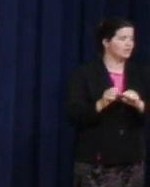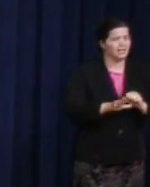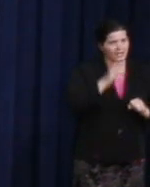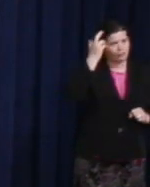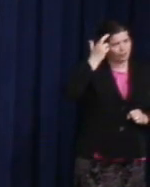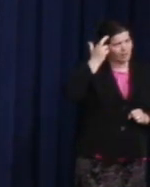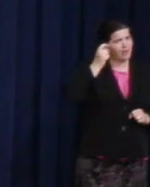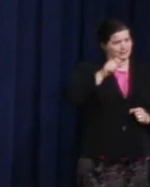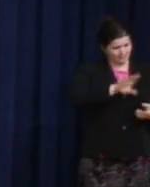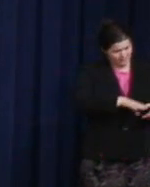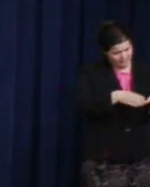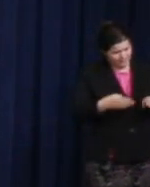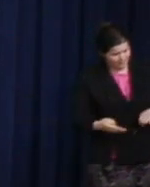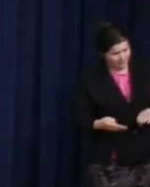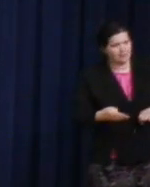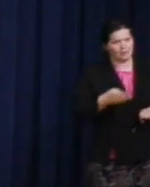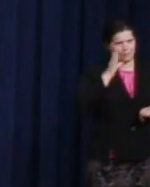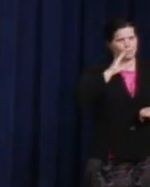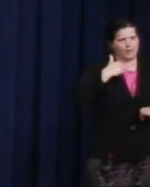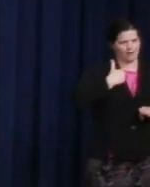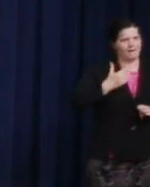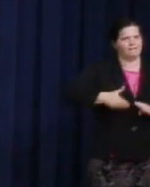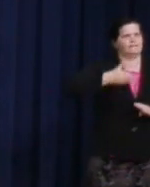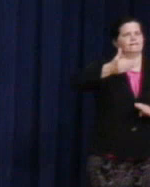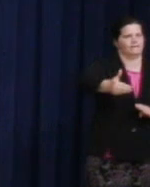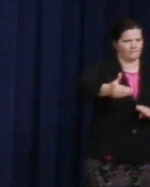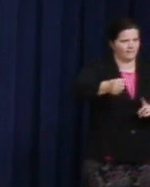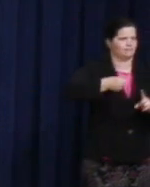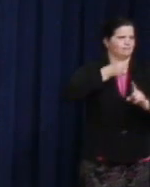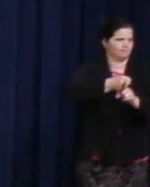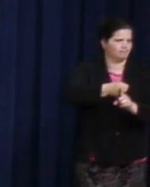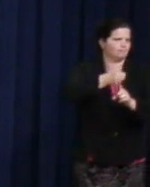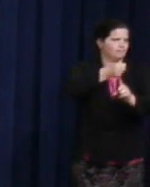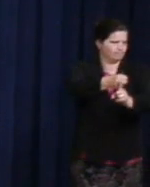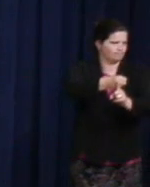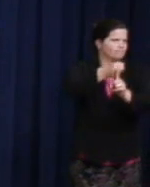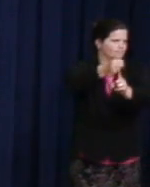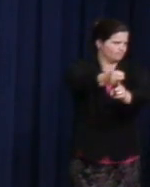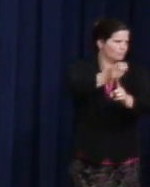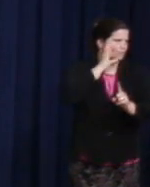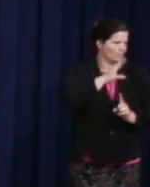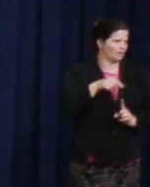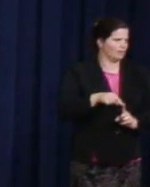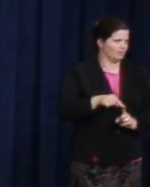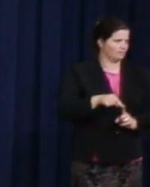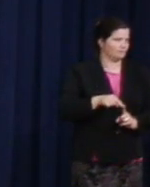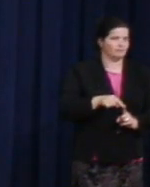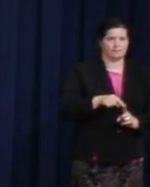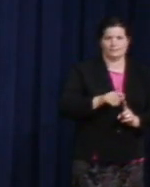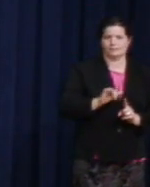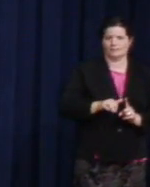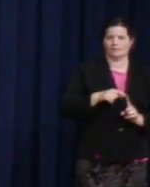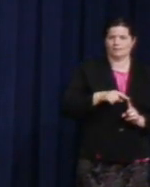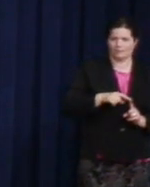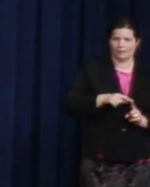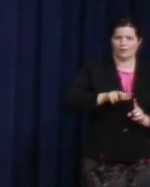have a second round of shots that were fired 35 years ago yesterday, which marked the anniversary